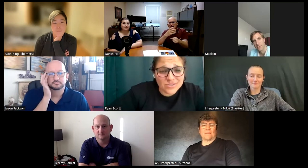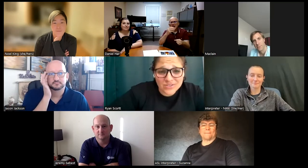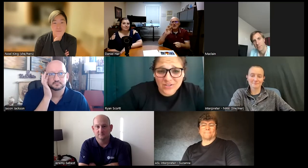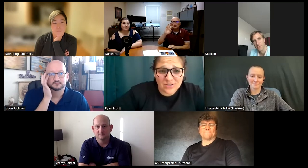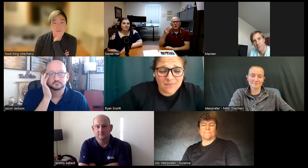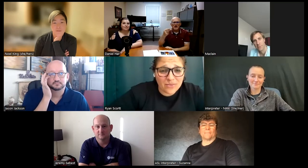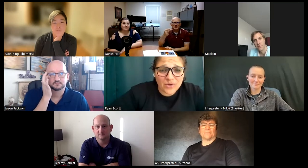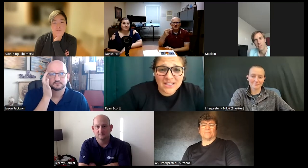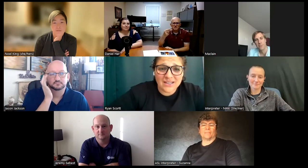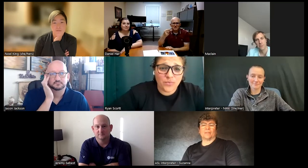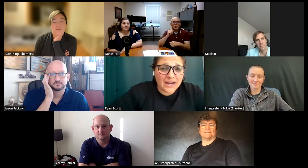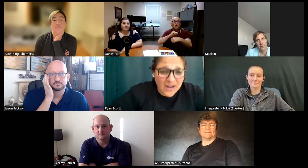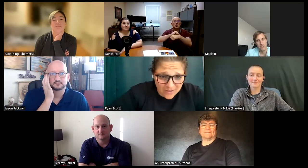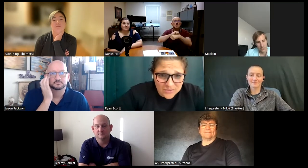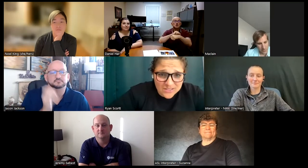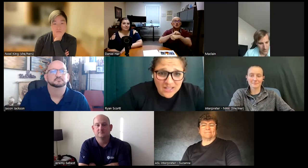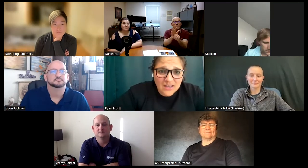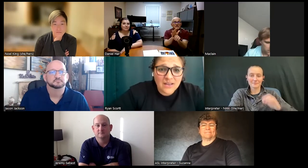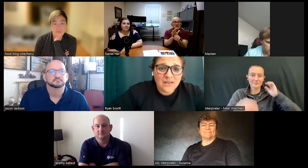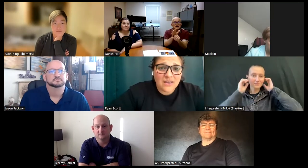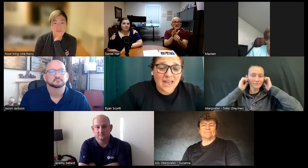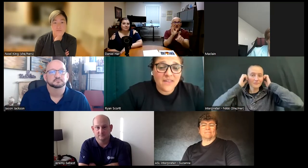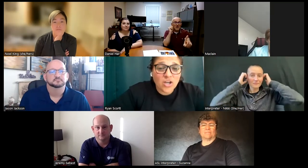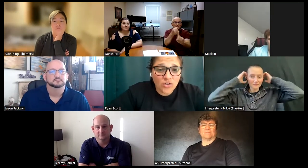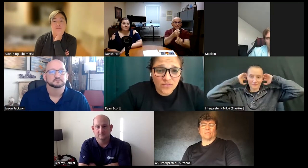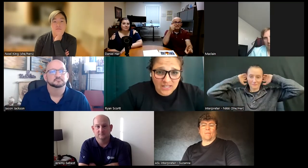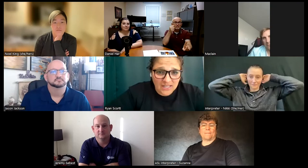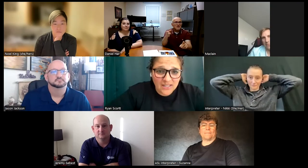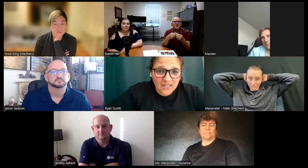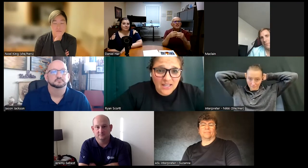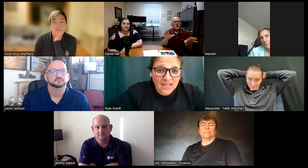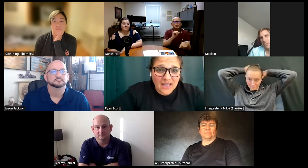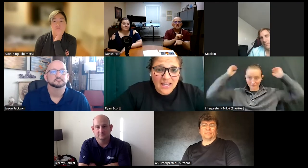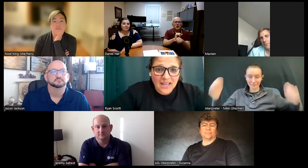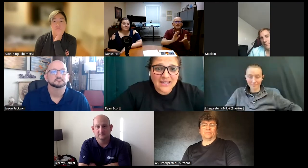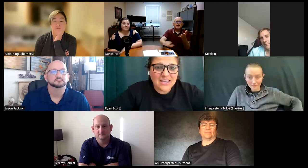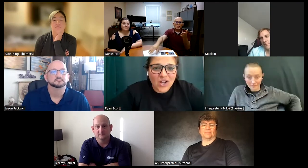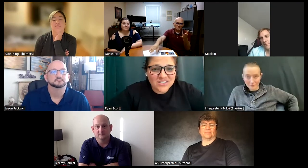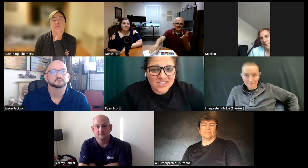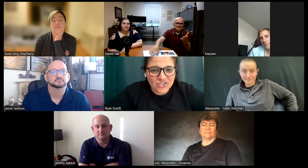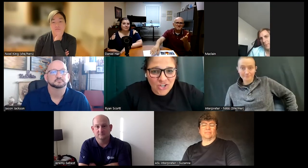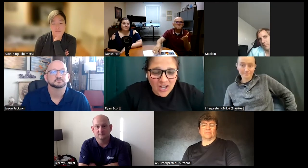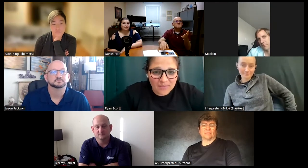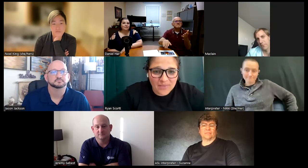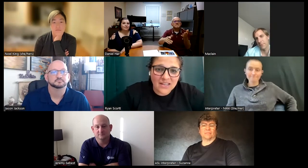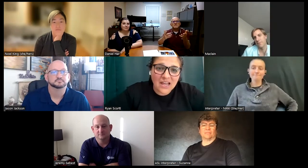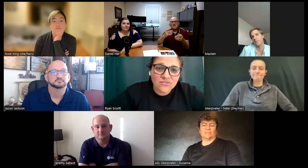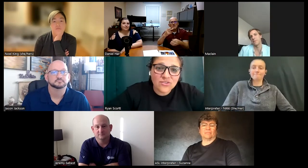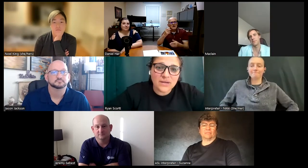thousand dollars a month working in a warehouse and then covet hit and he lost his job they laid everybody